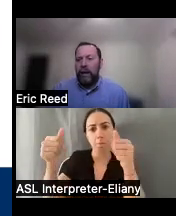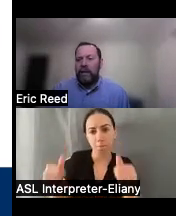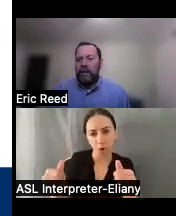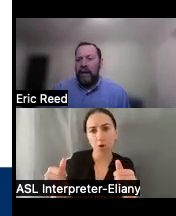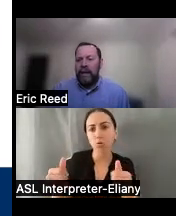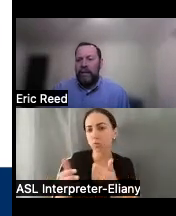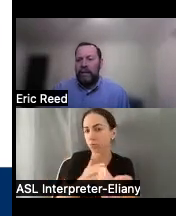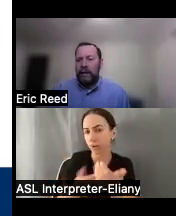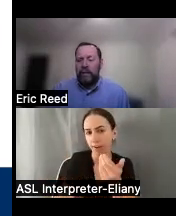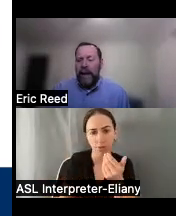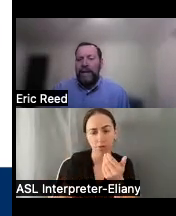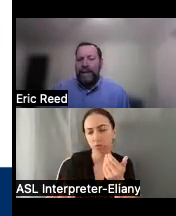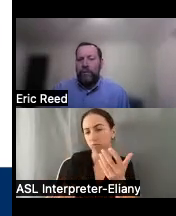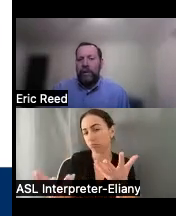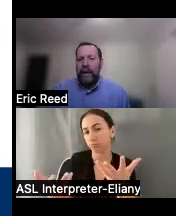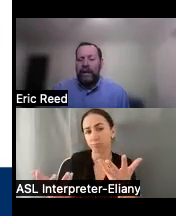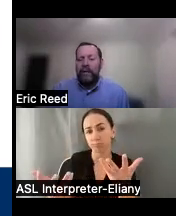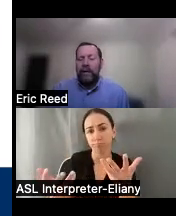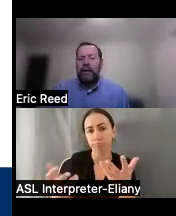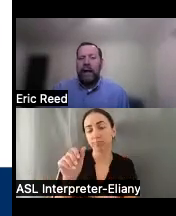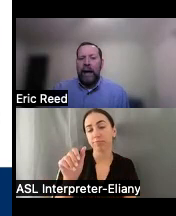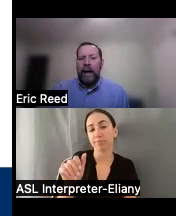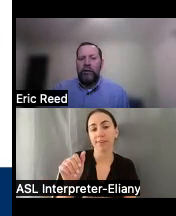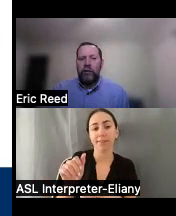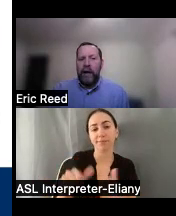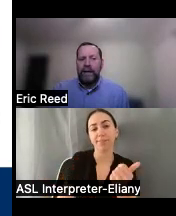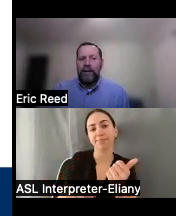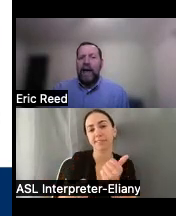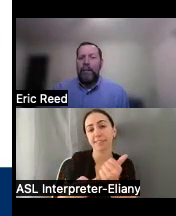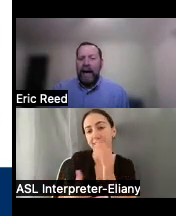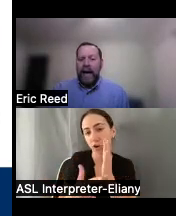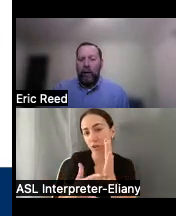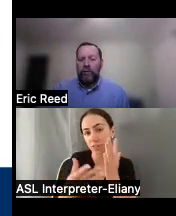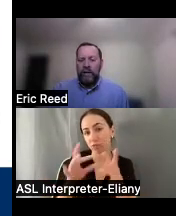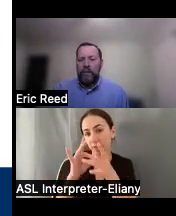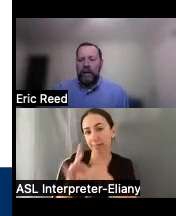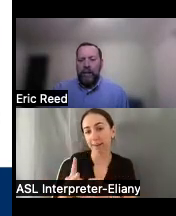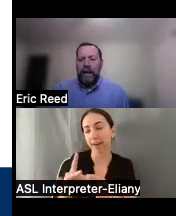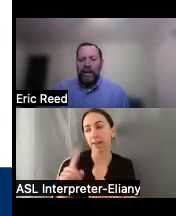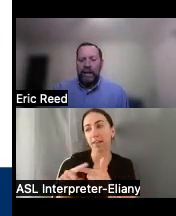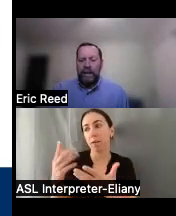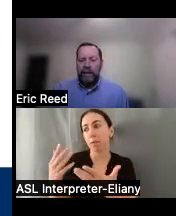would like that is at related and try to get that back out to somebody that might need it